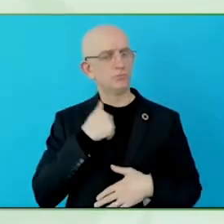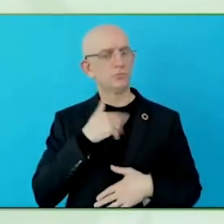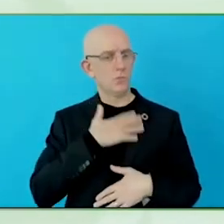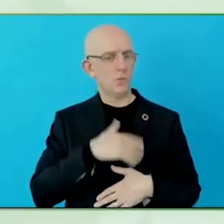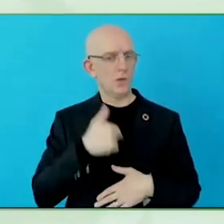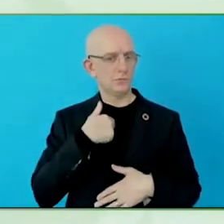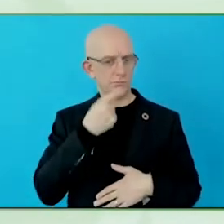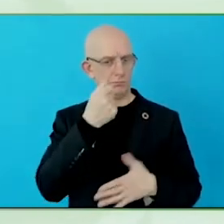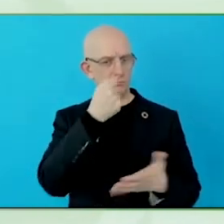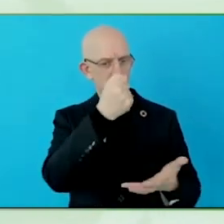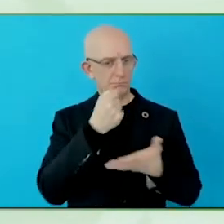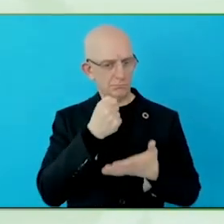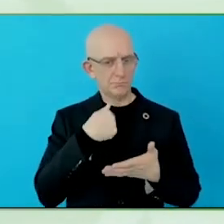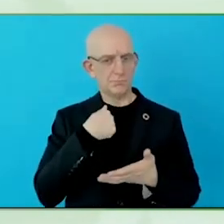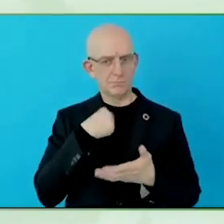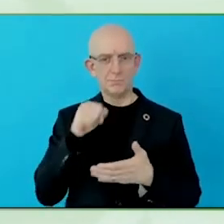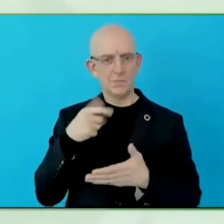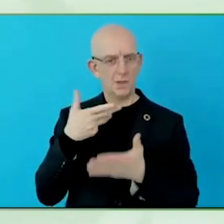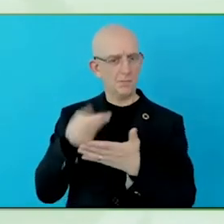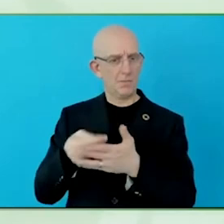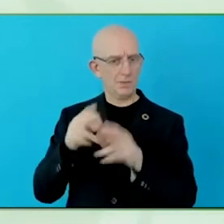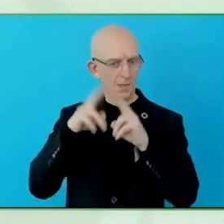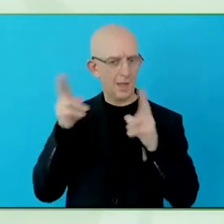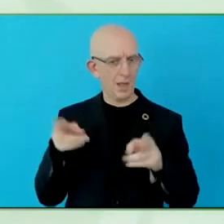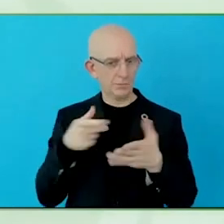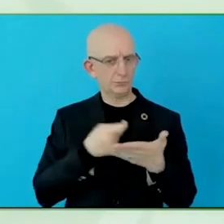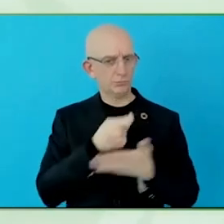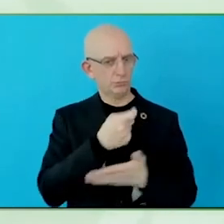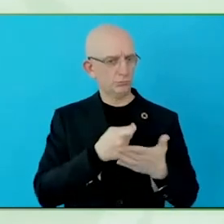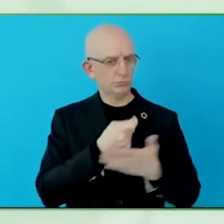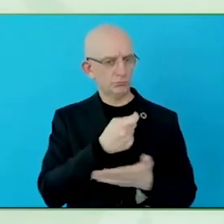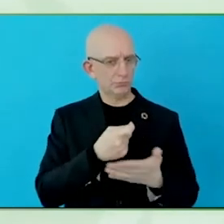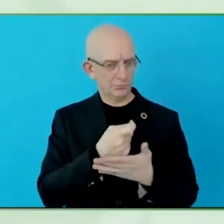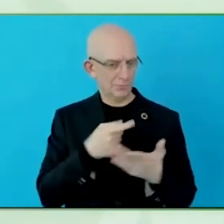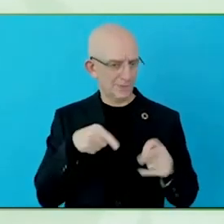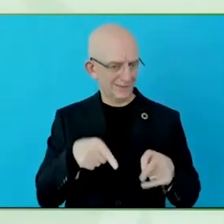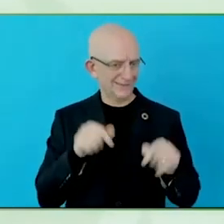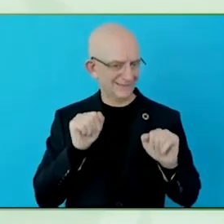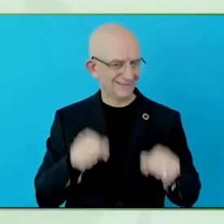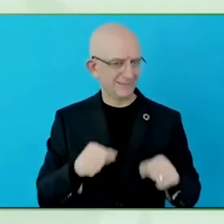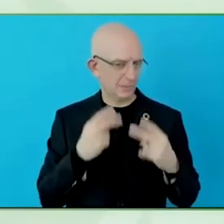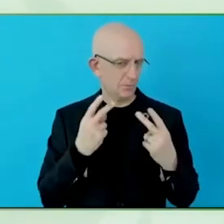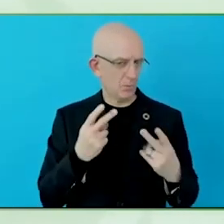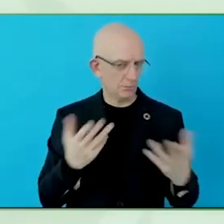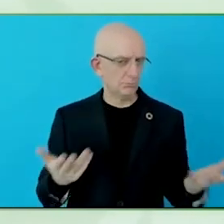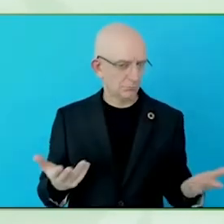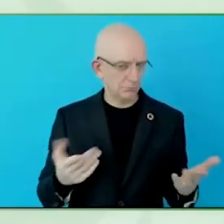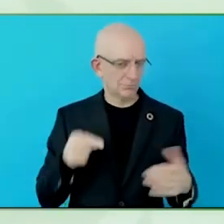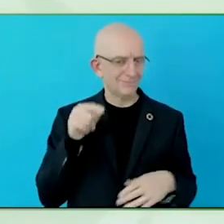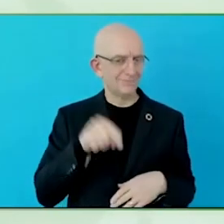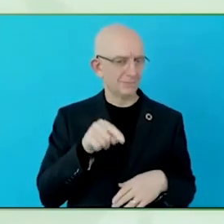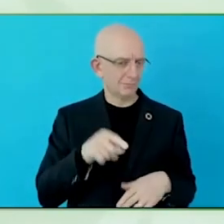are accessible, because currently in many cases, people fall out. Excellent, thank you.